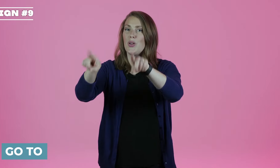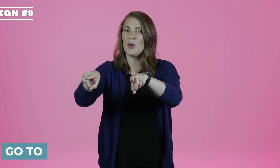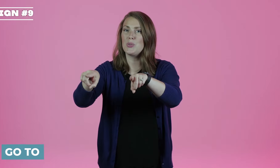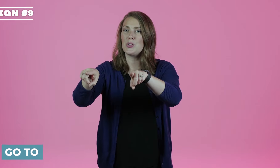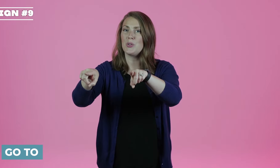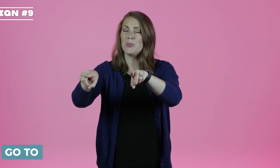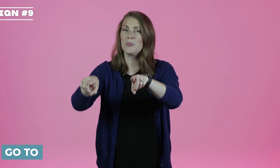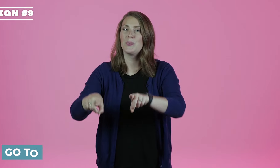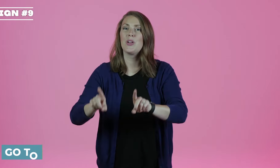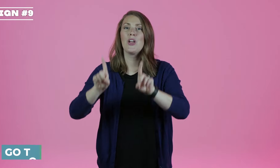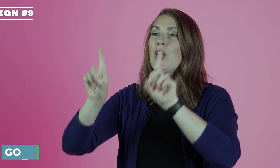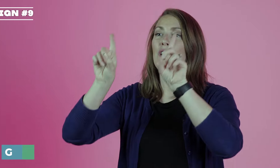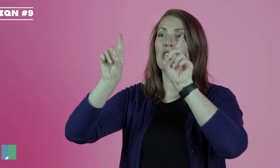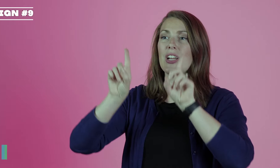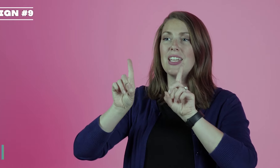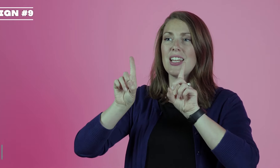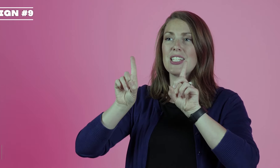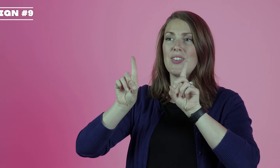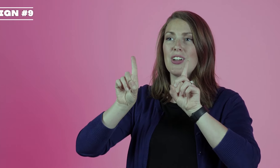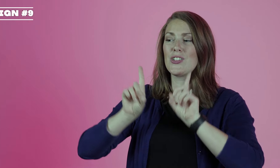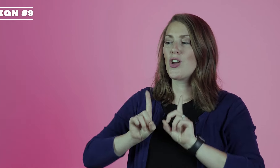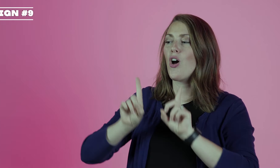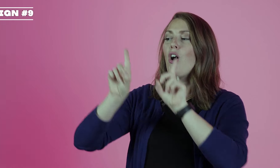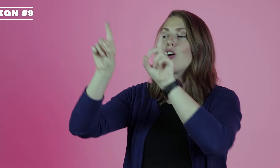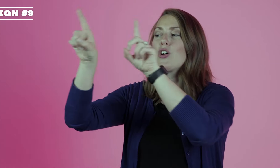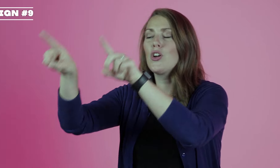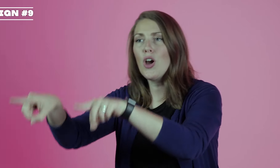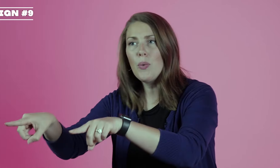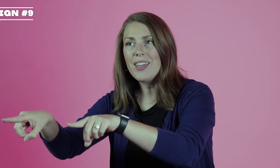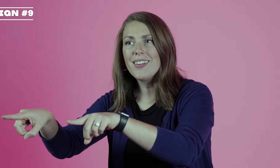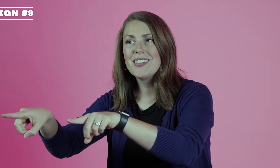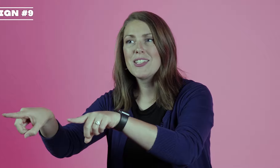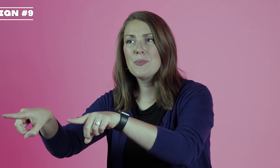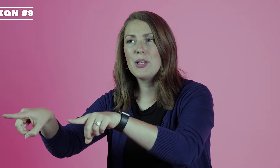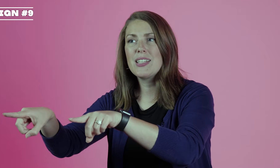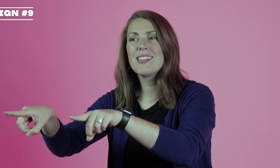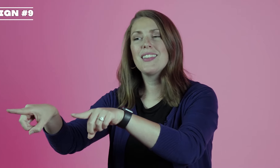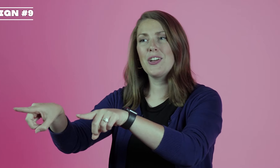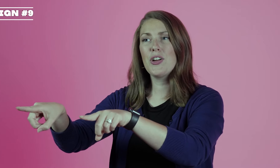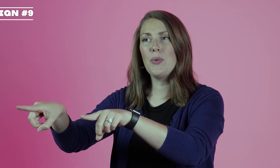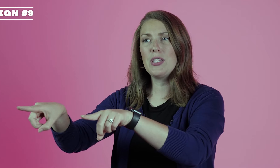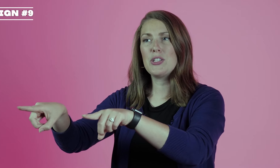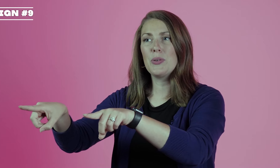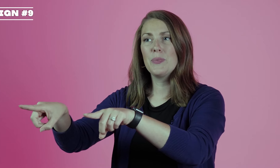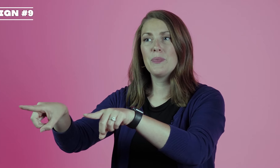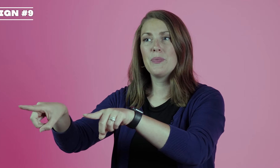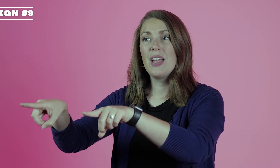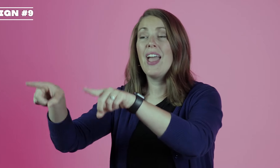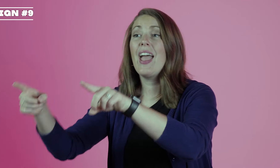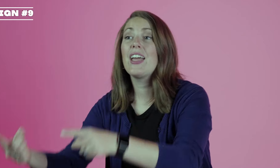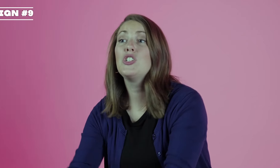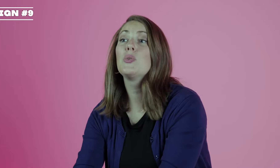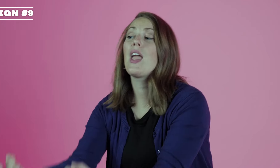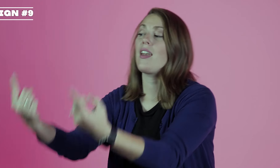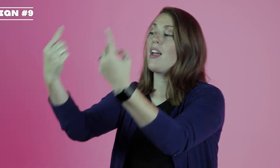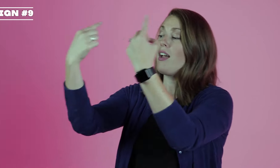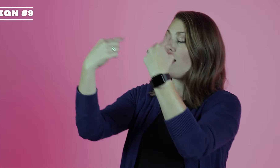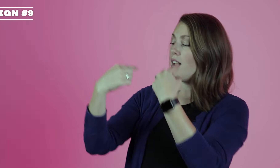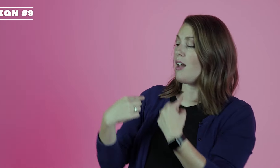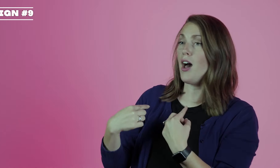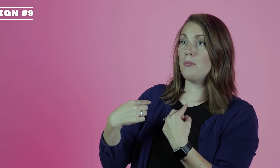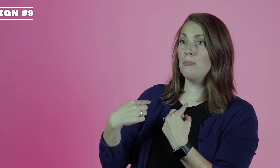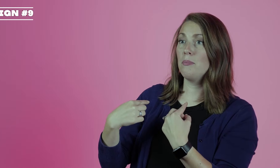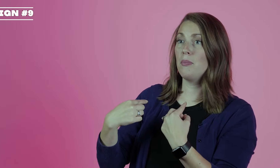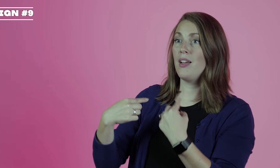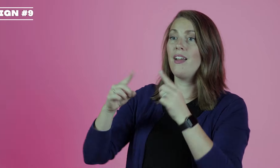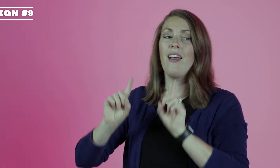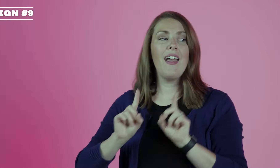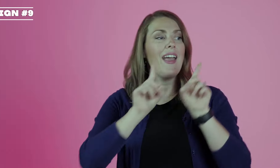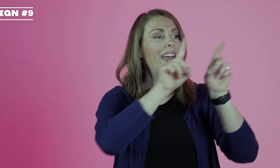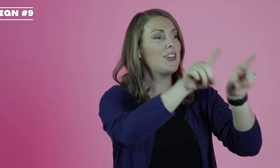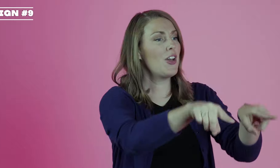'go to', your index fingers are going to the place that you're going to and you can come and go